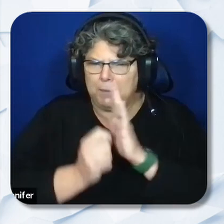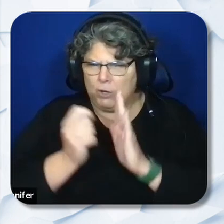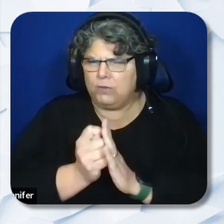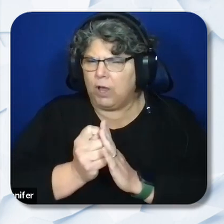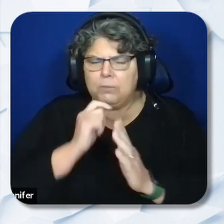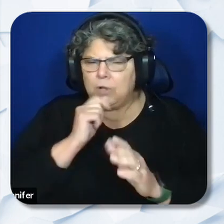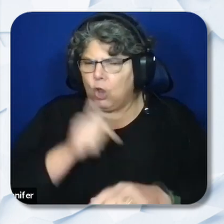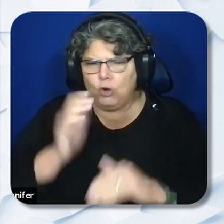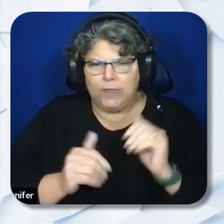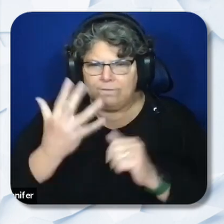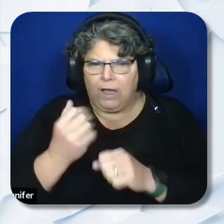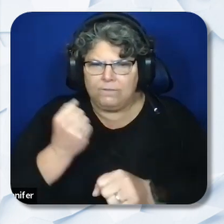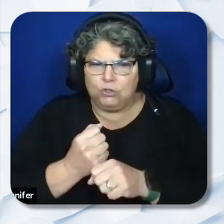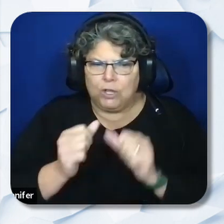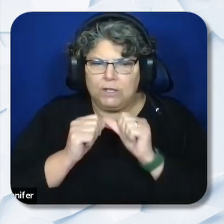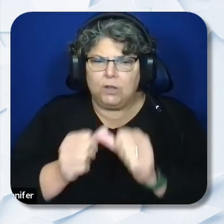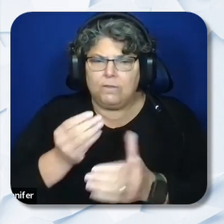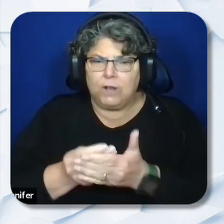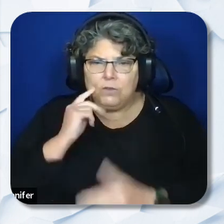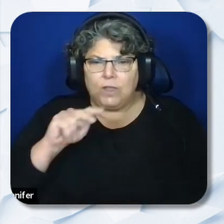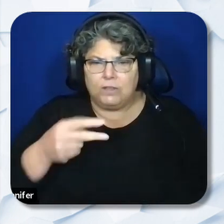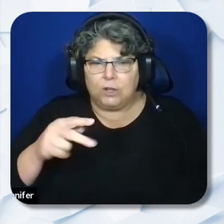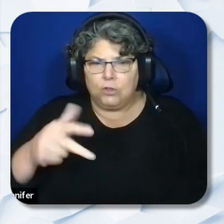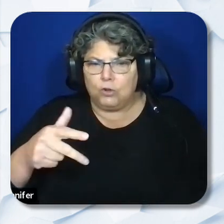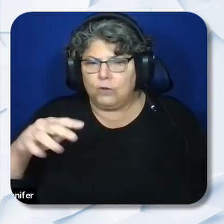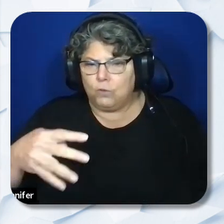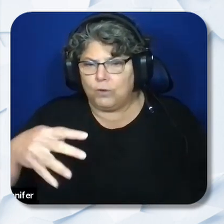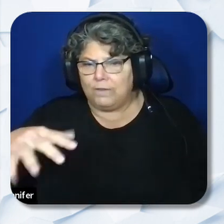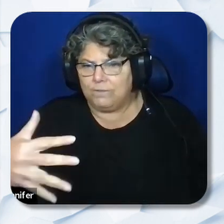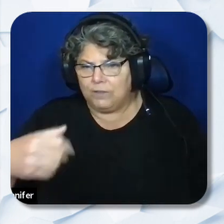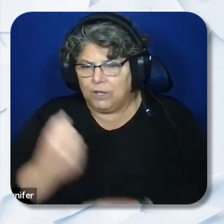Continued funding for the second, third, fourth, and fifth years is contingent upon